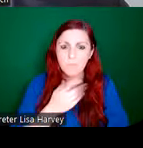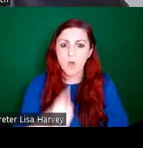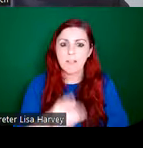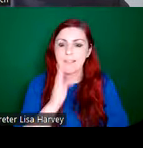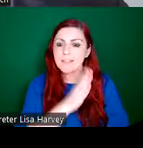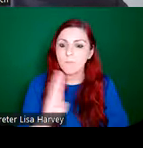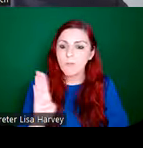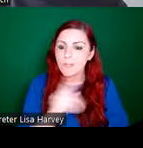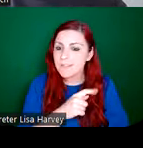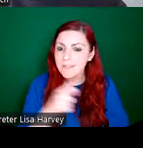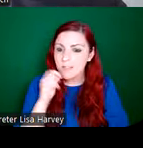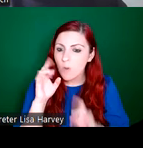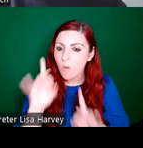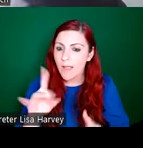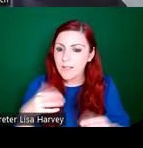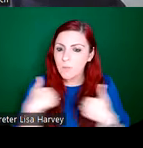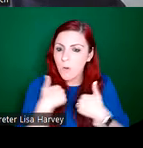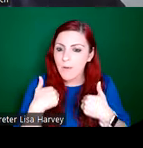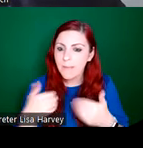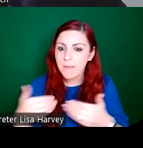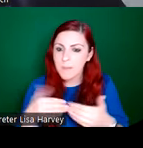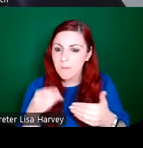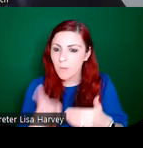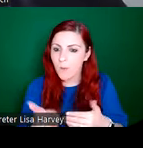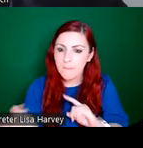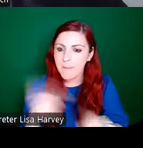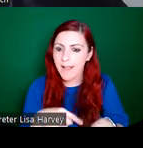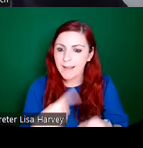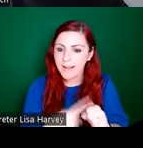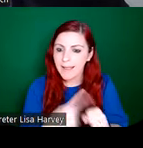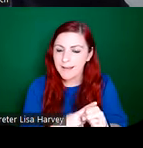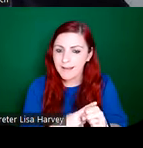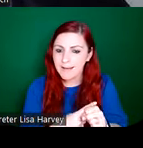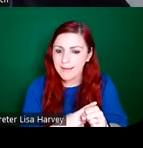this baby is going to arrive back in the beach now down below. And that's